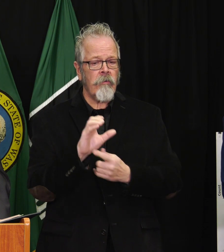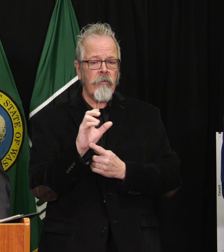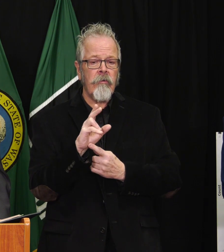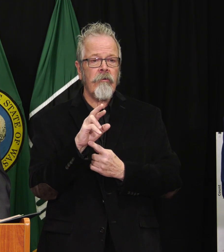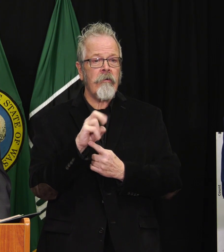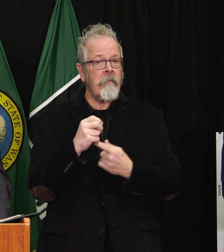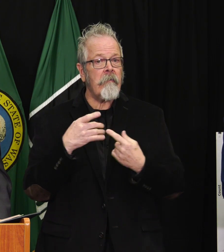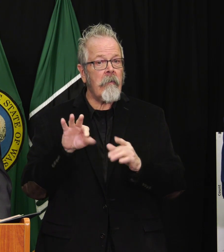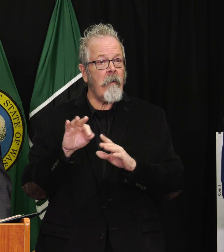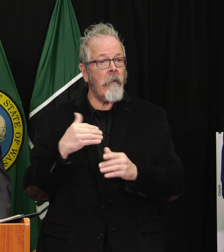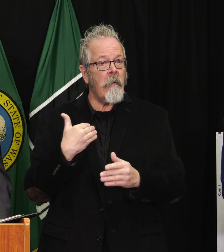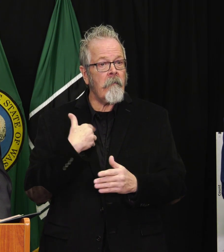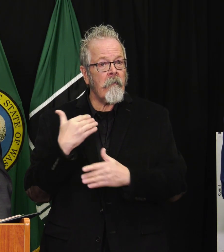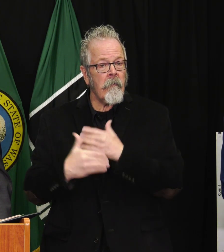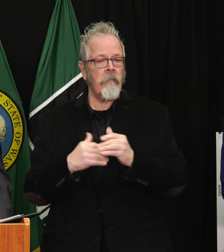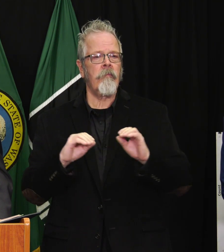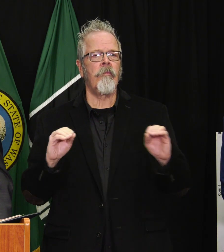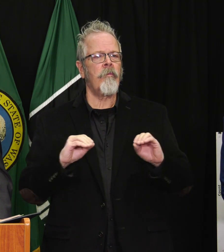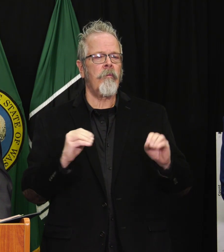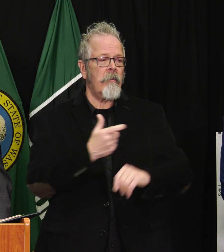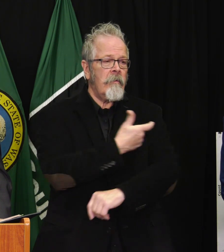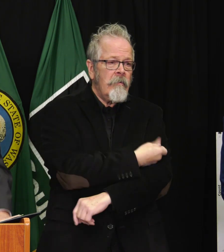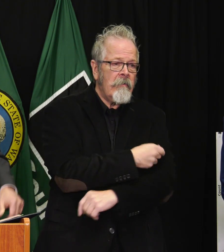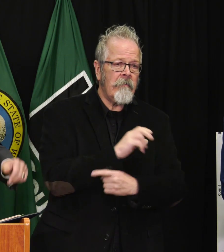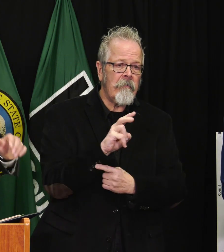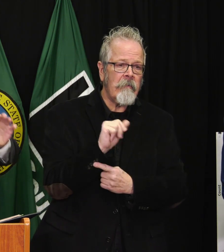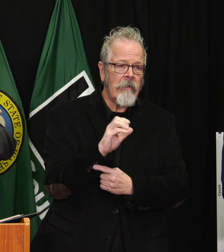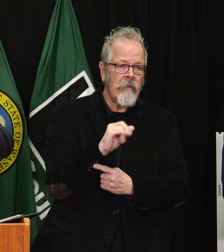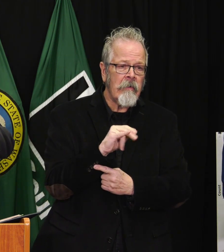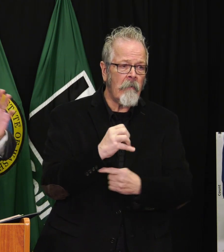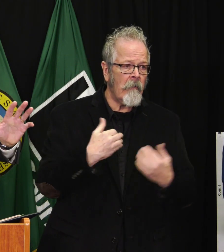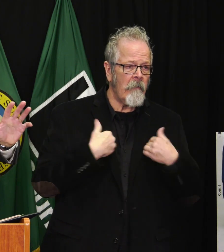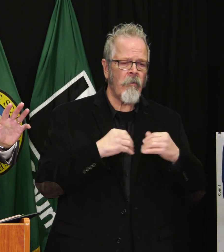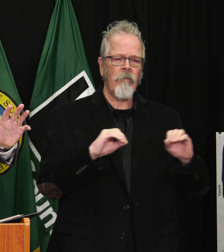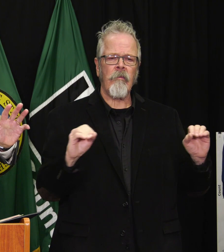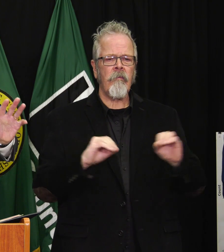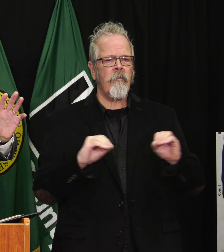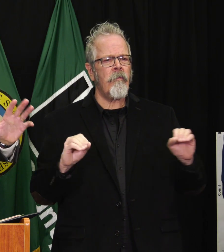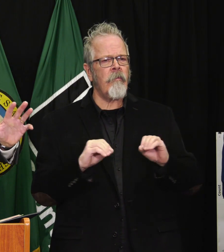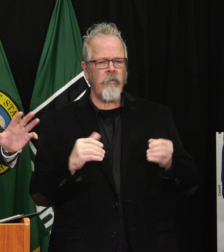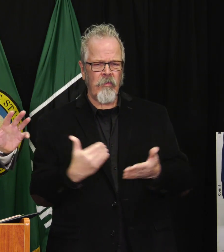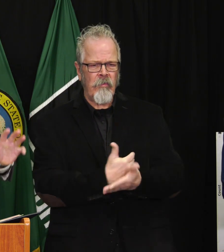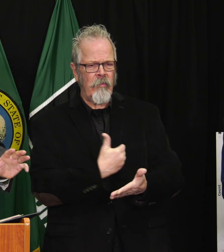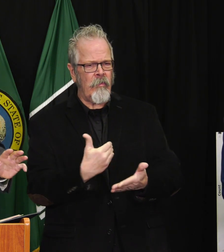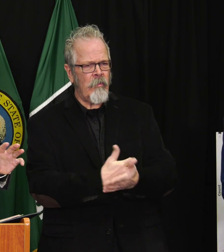that we can take to slow the spread of this disease, and that's to reduce the social interactions